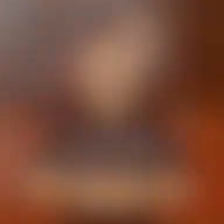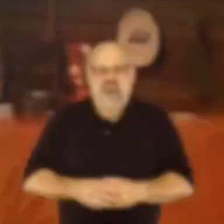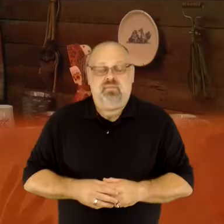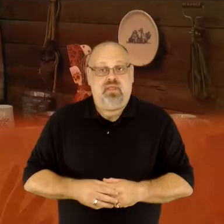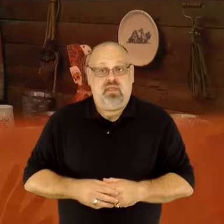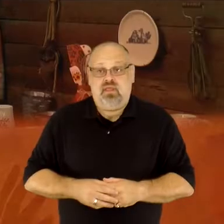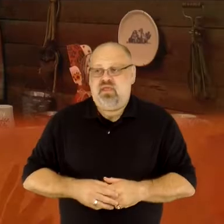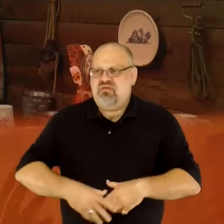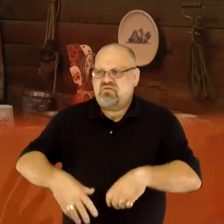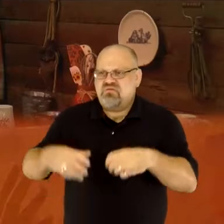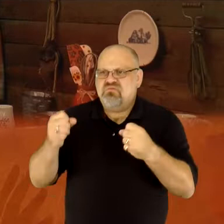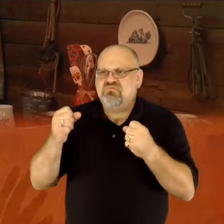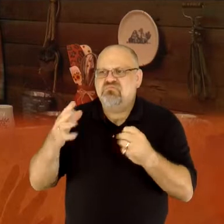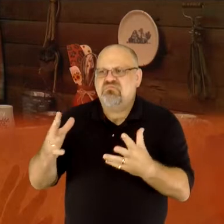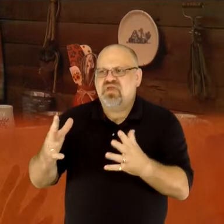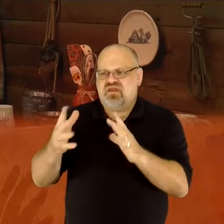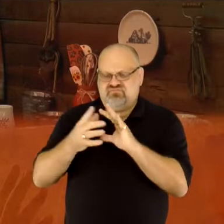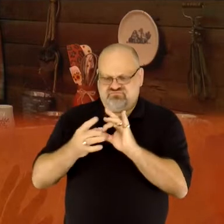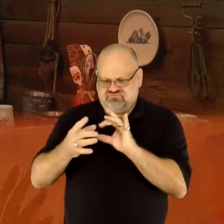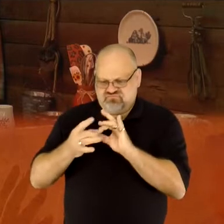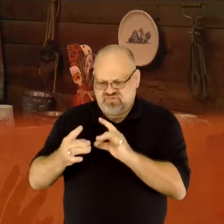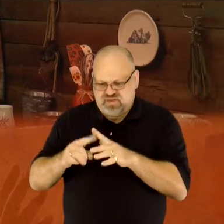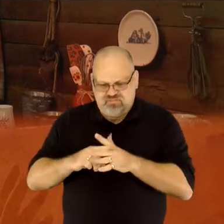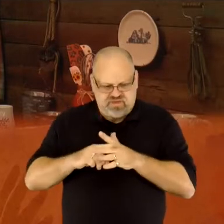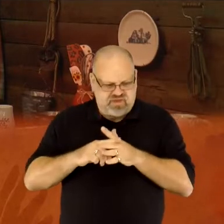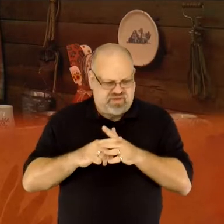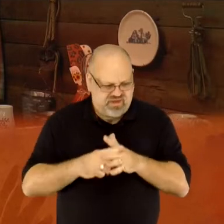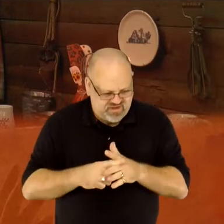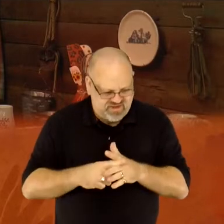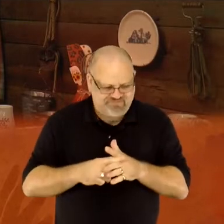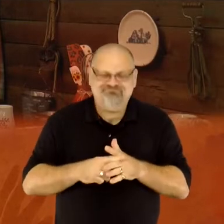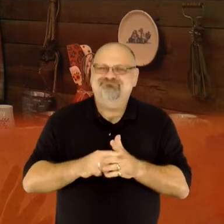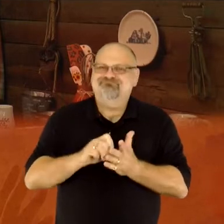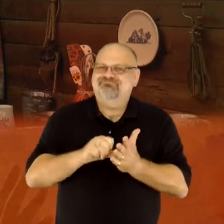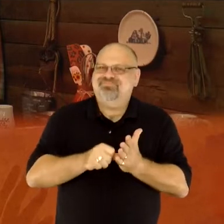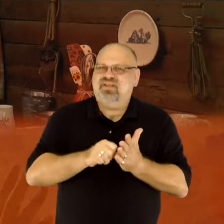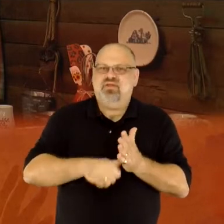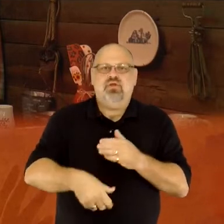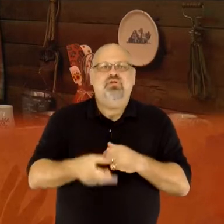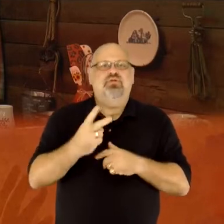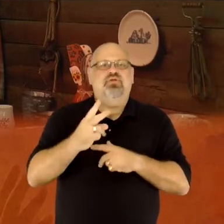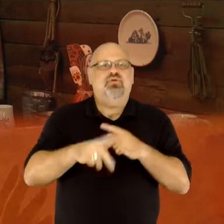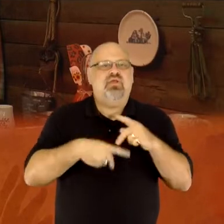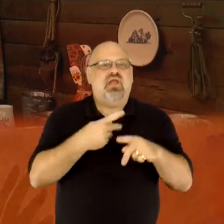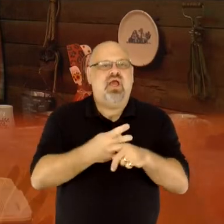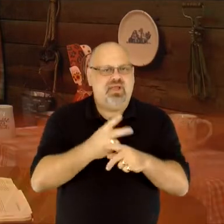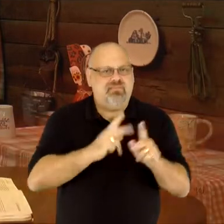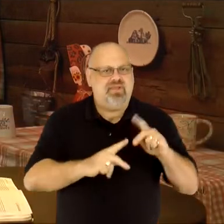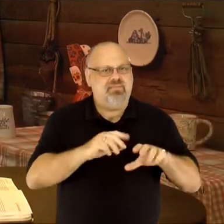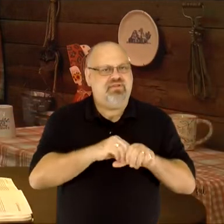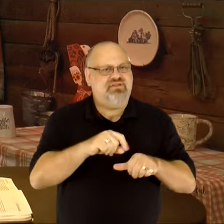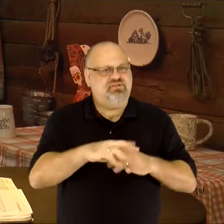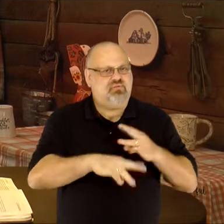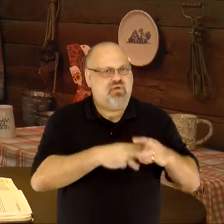There are countless tropes that begin with the assertion that there are two kinds of people in this world. Perhaps you've heard that it's